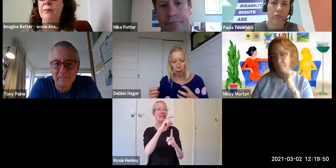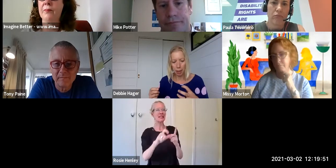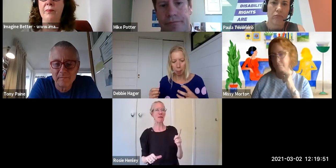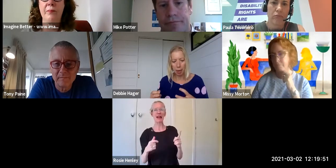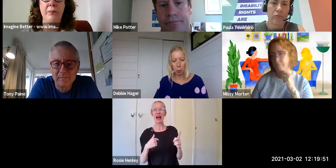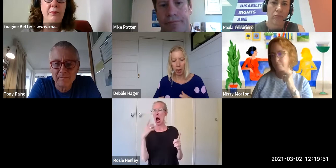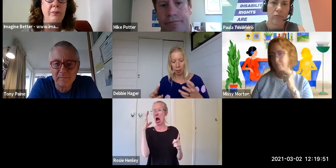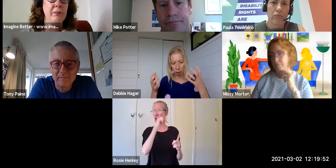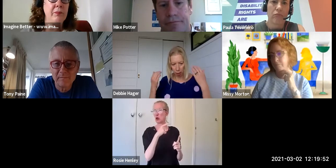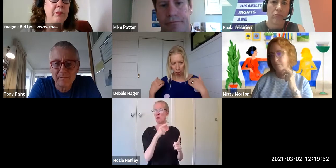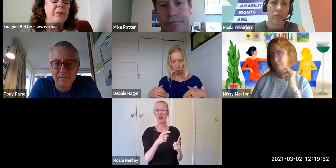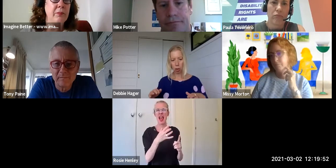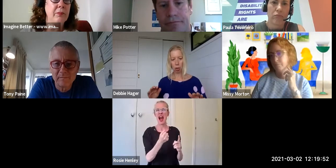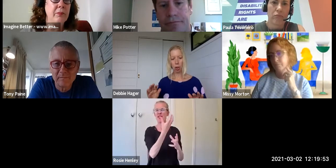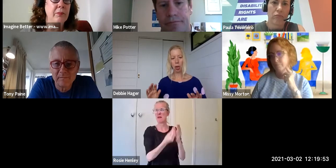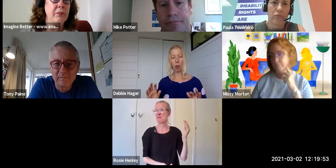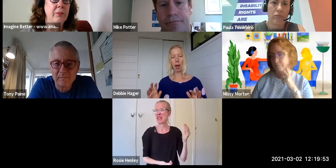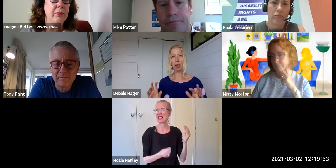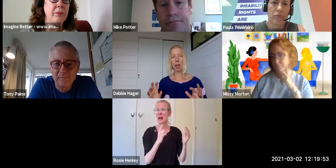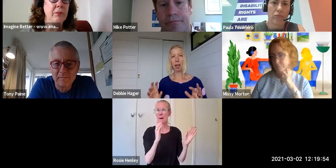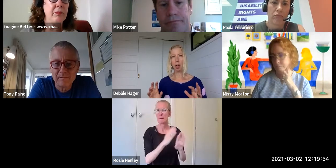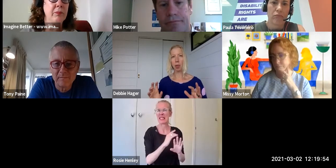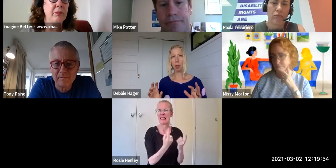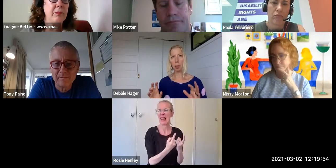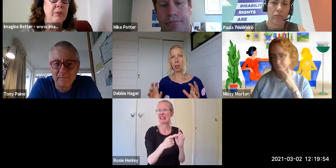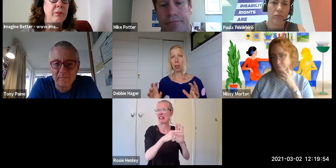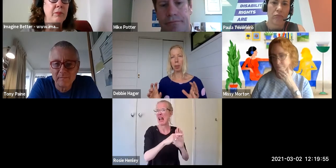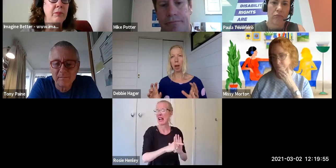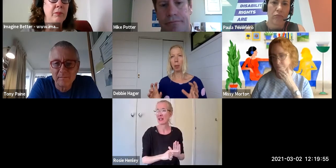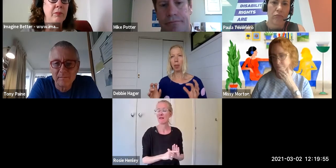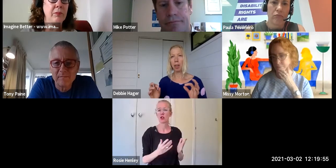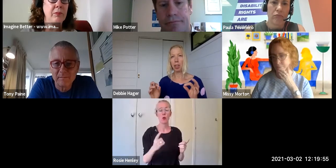in this space we have to turn it around and look from the position of power and privilege